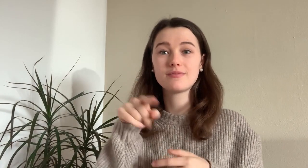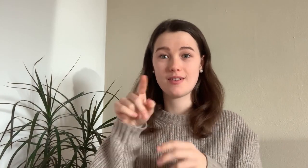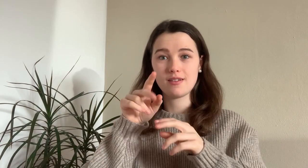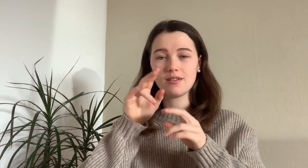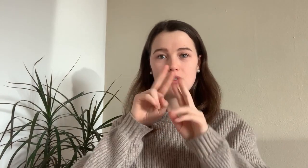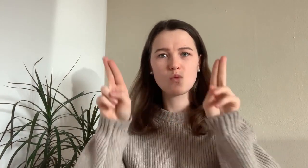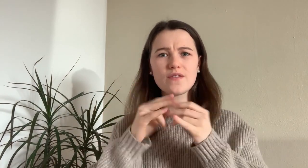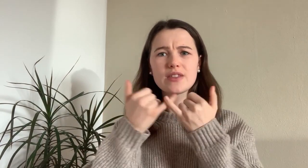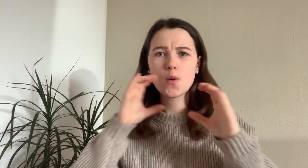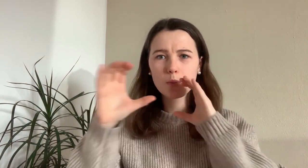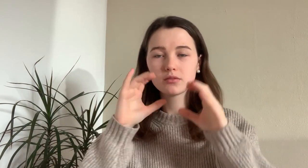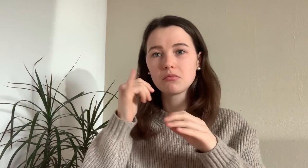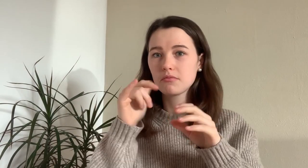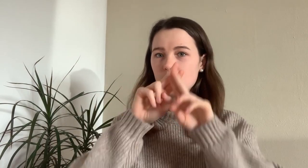So how do we communicate internationally?